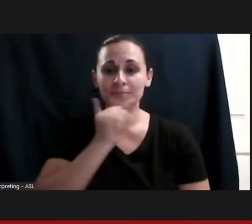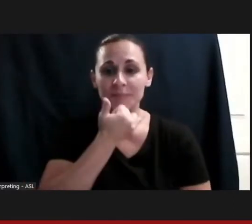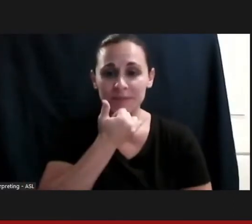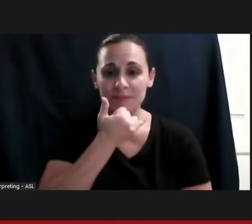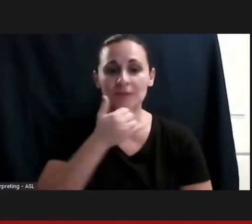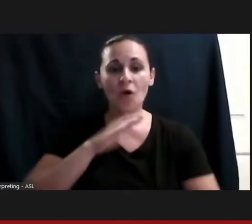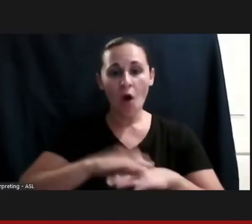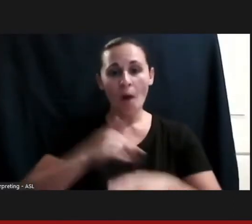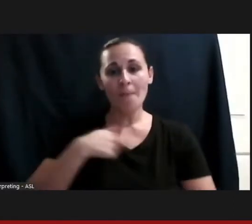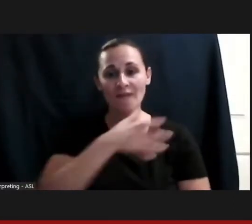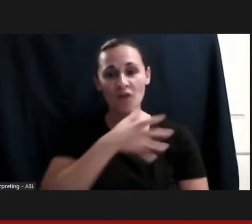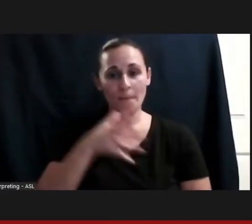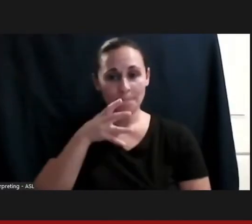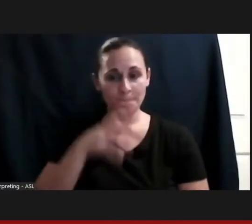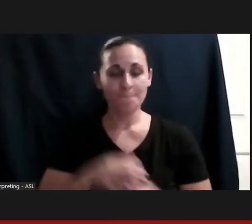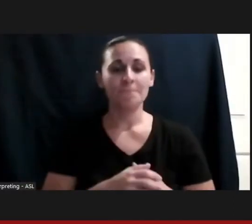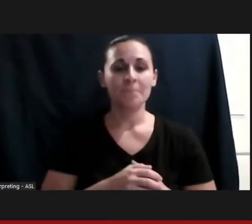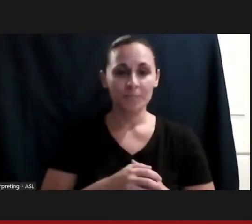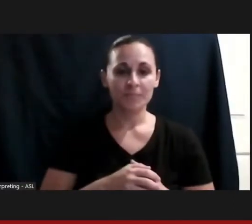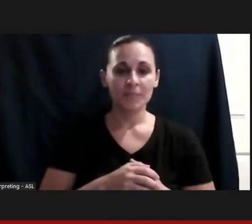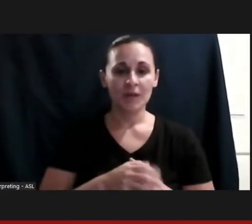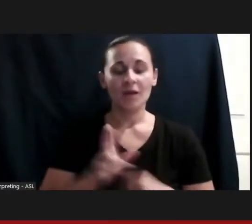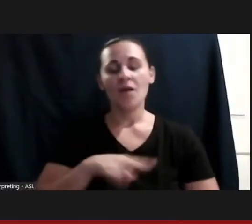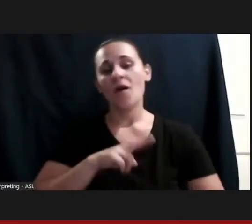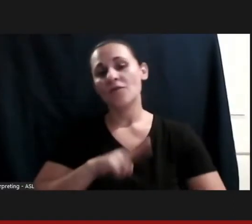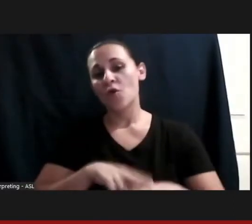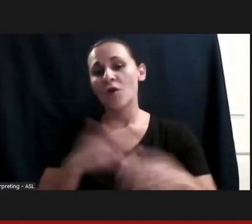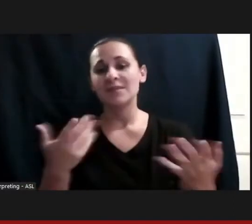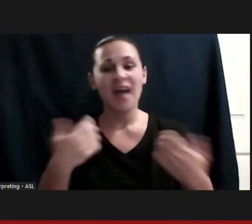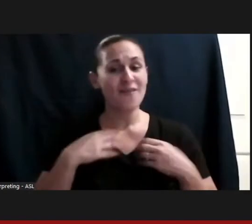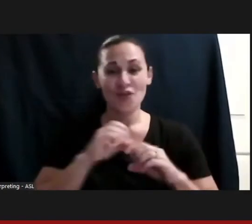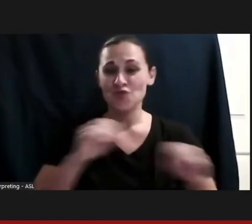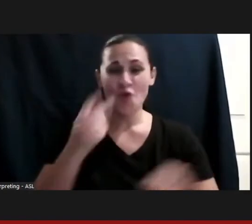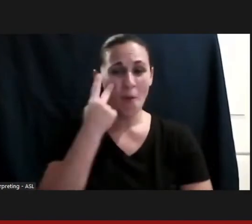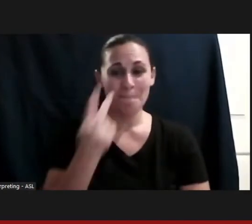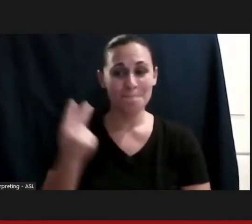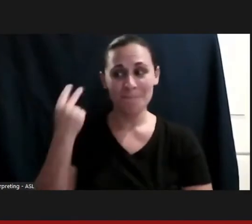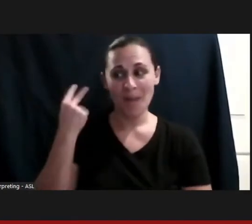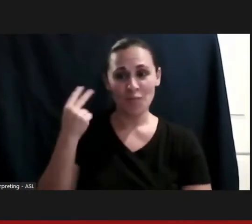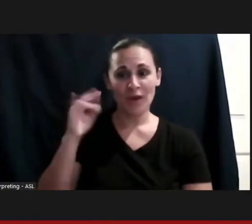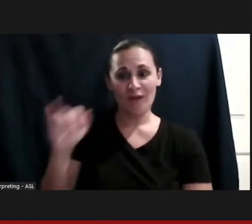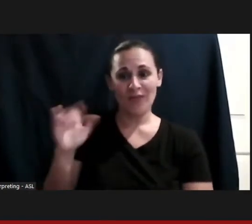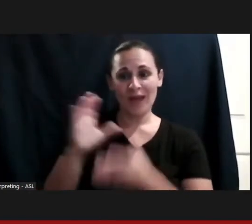And of course I don't have any memory of the event itself, I'm sure we definitely wanted